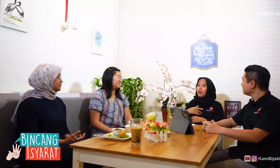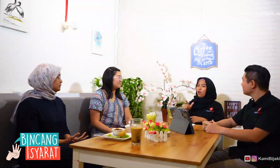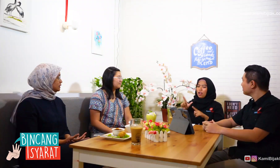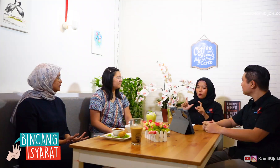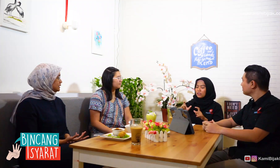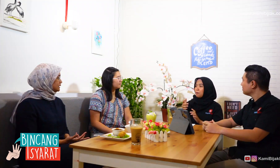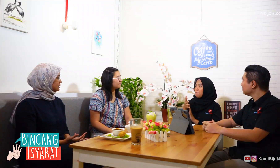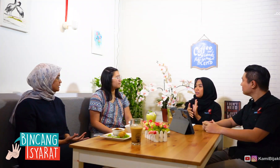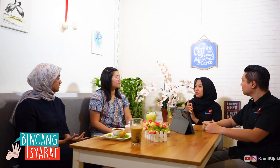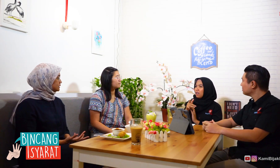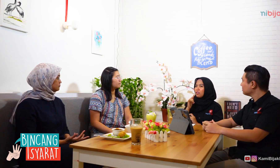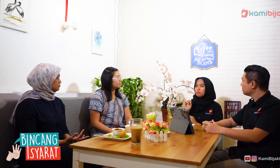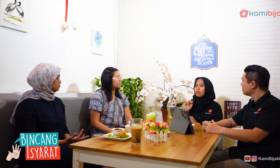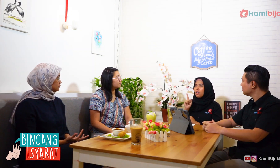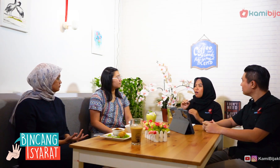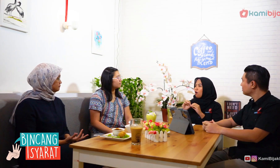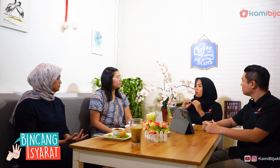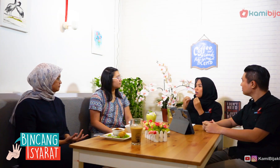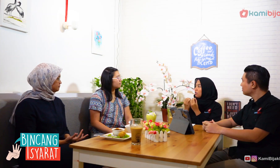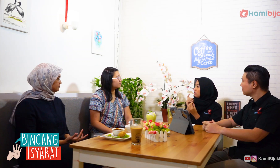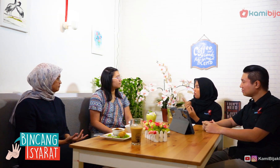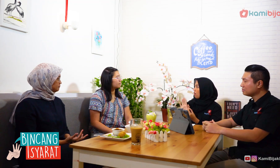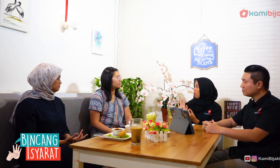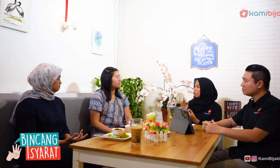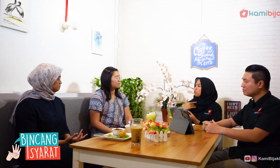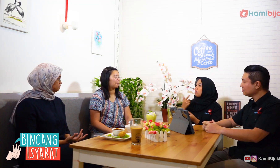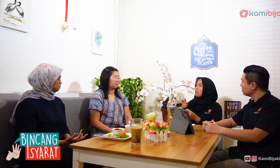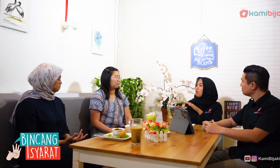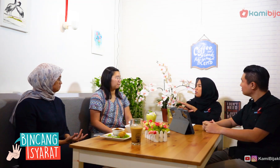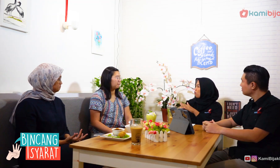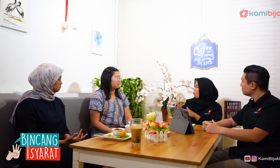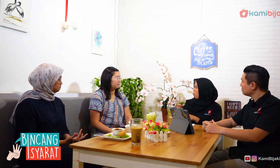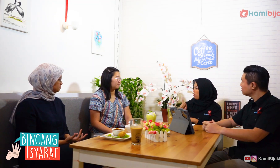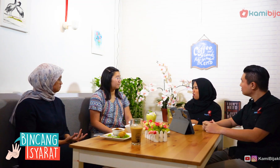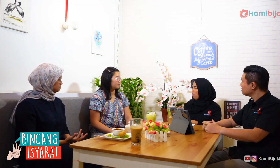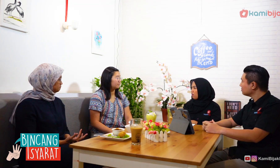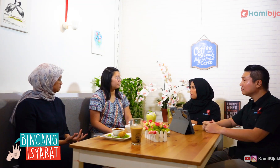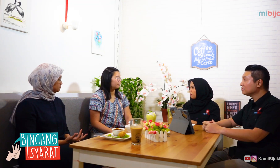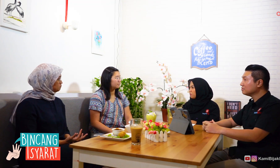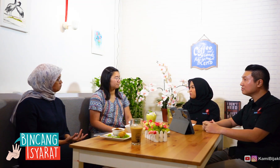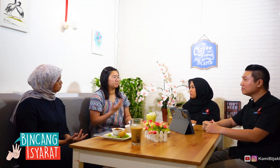Is Linguistics sign language already an organization? Which is legally supported?